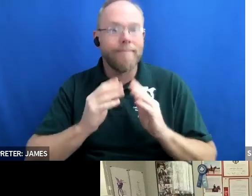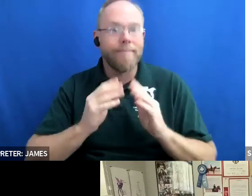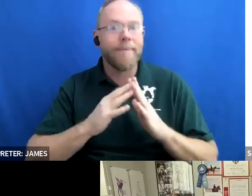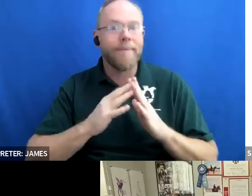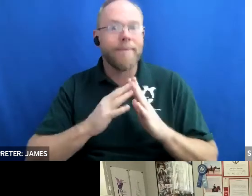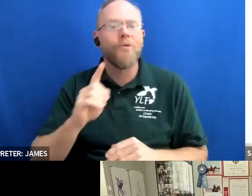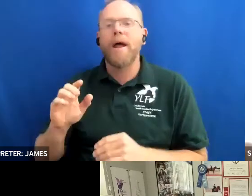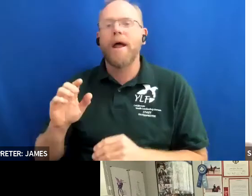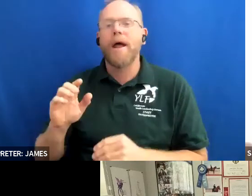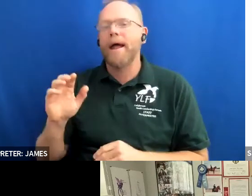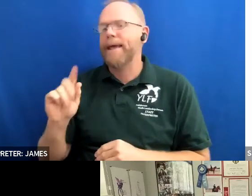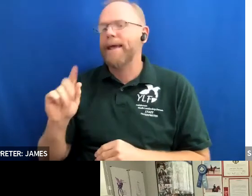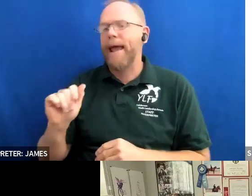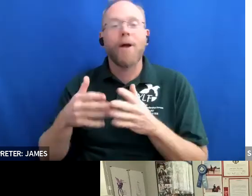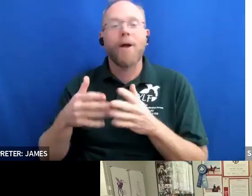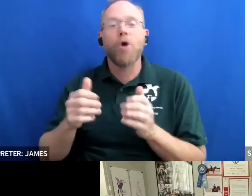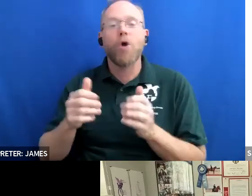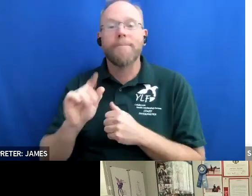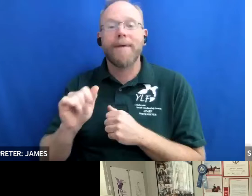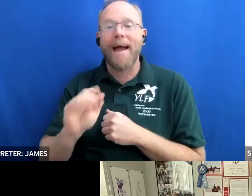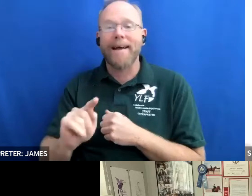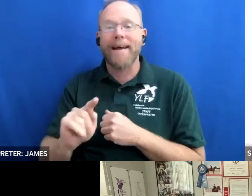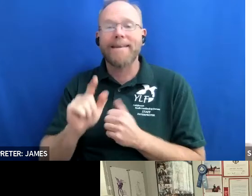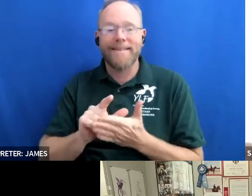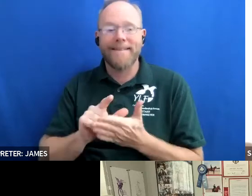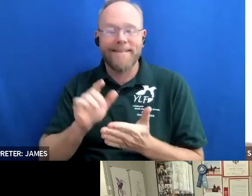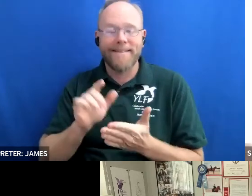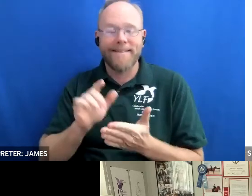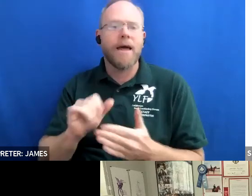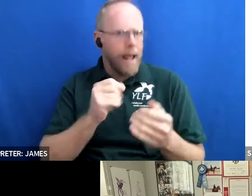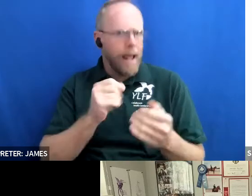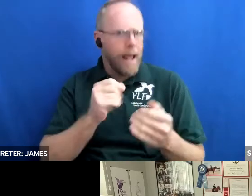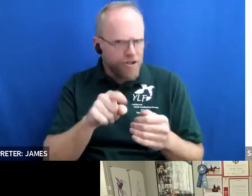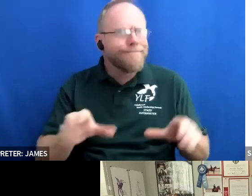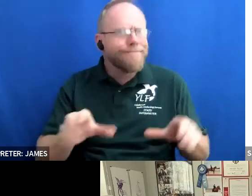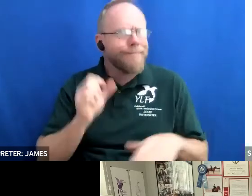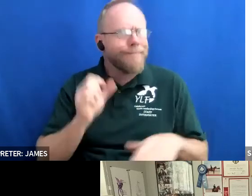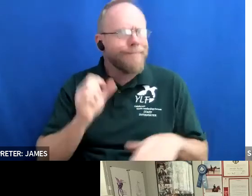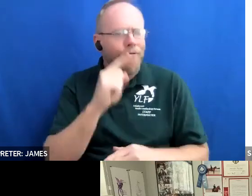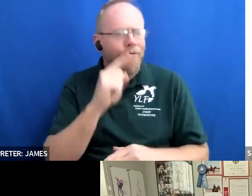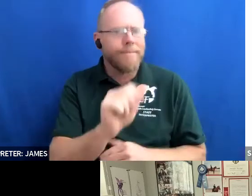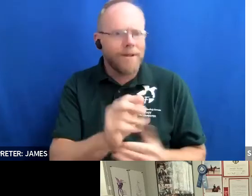act and an activist for disability rights she joined the disability rights movement at age six